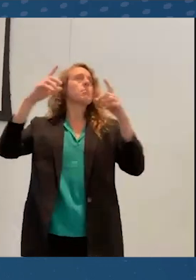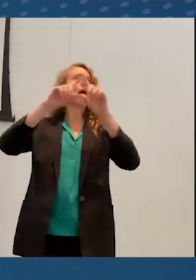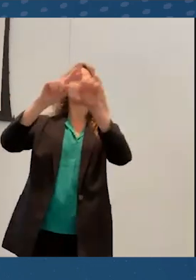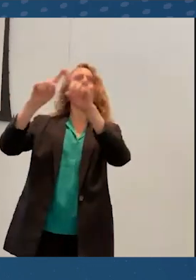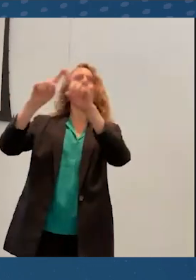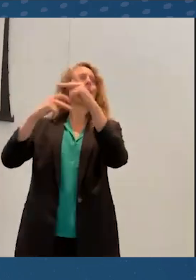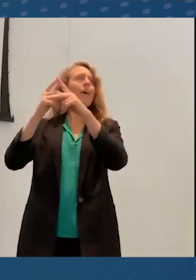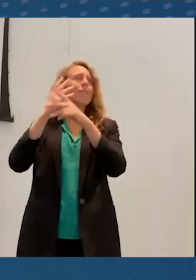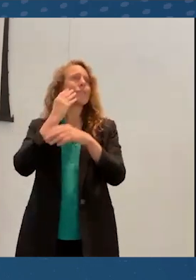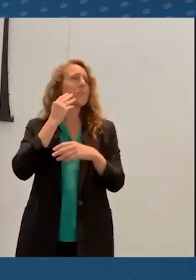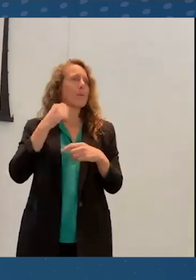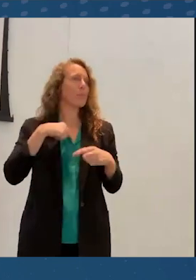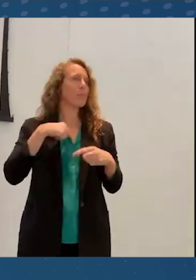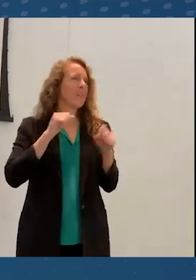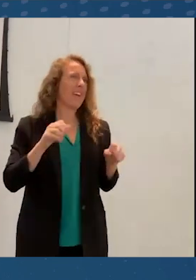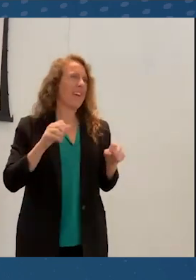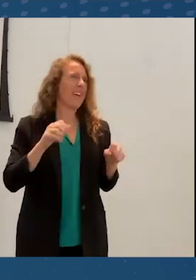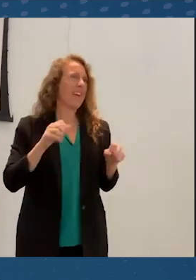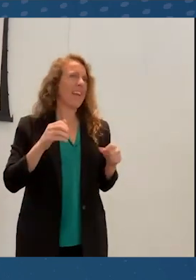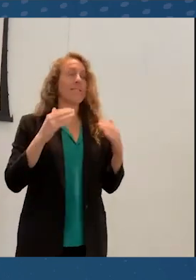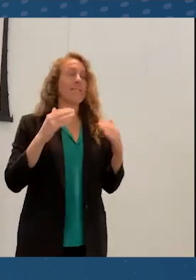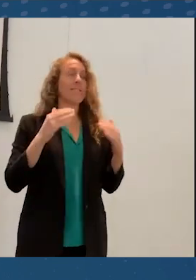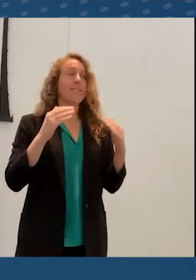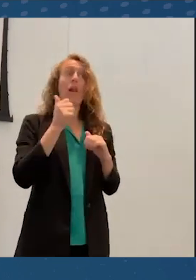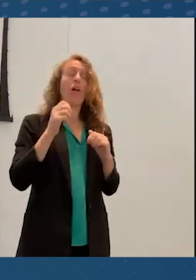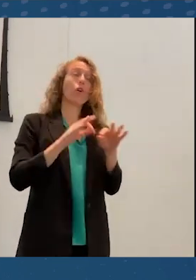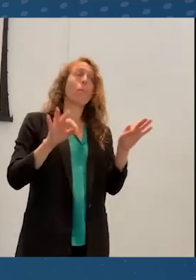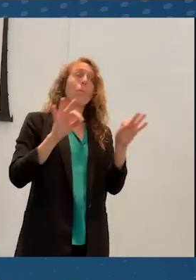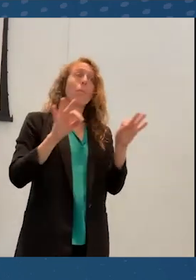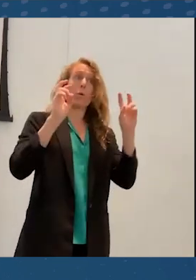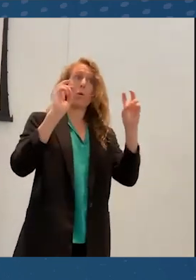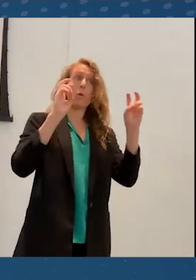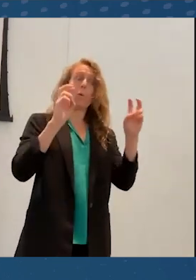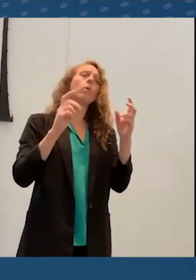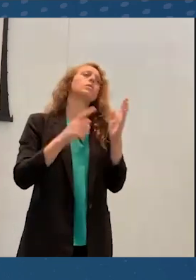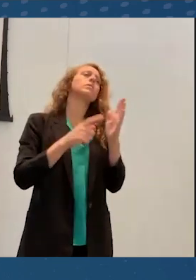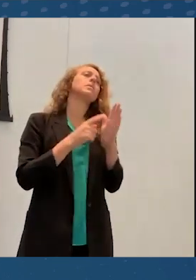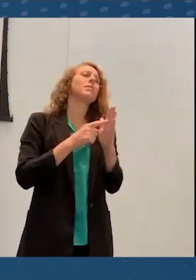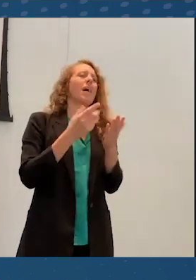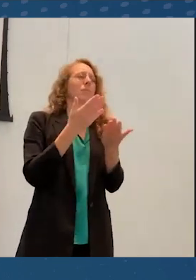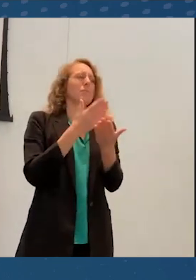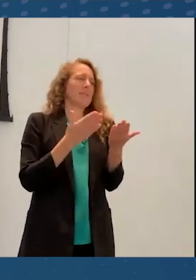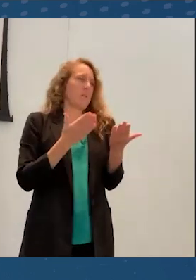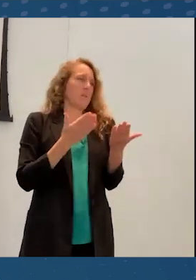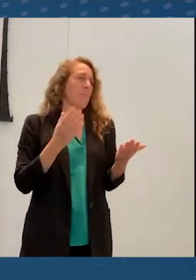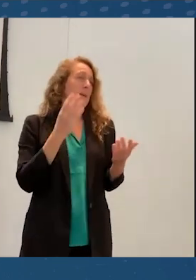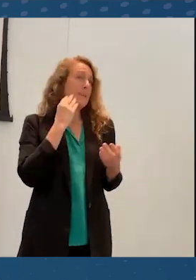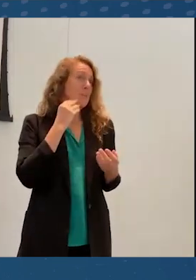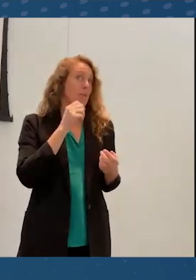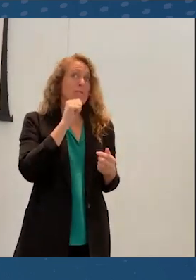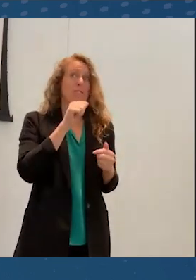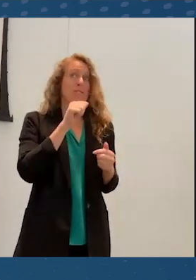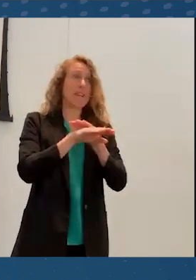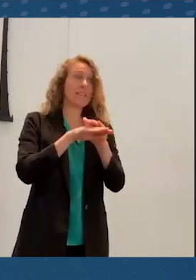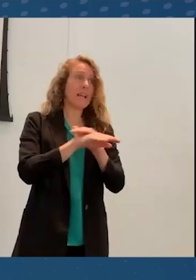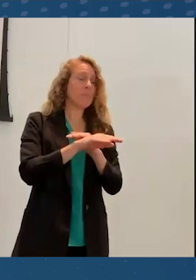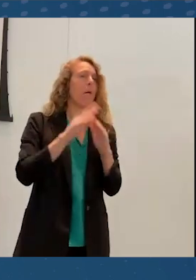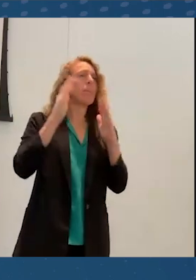was that sometimes with inaccessible experiences, the expectation is that the folks that need whatever